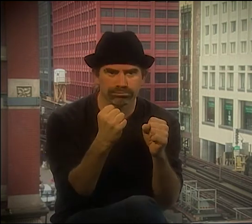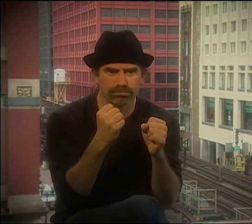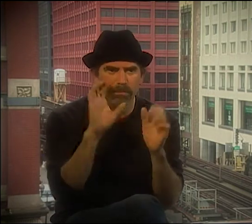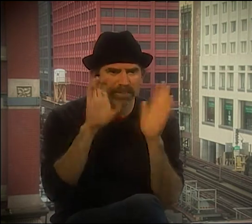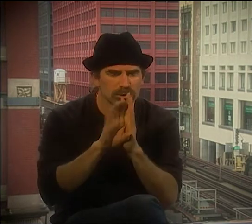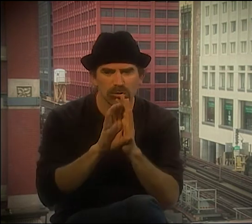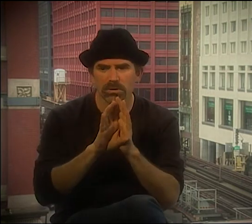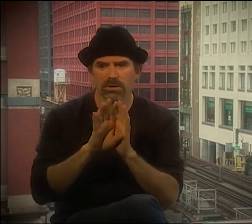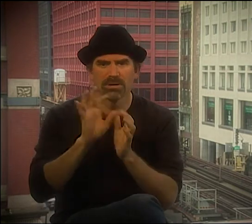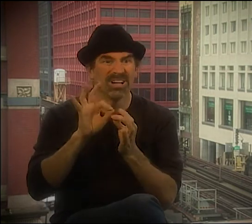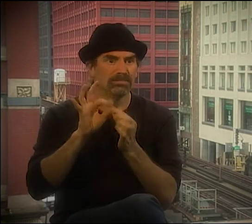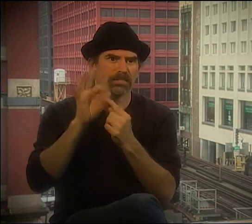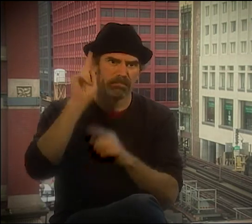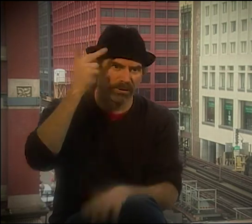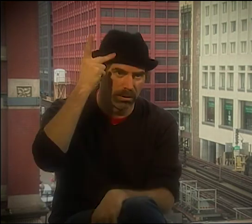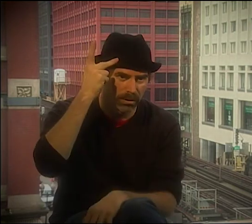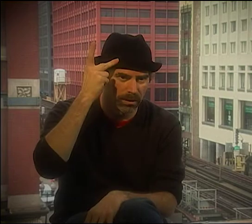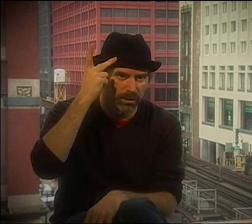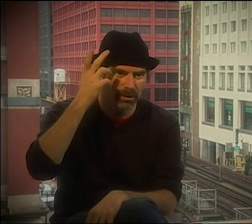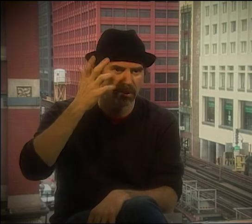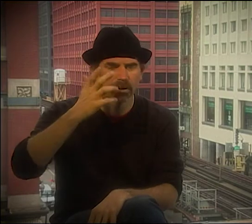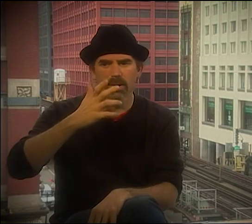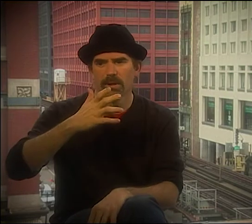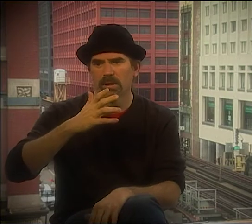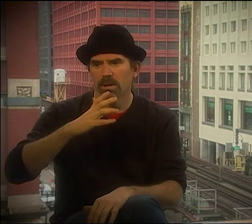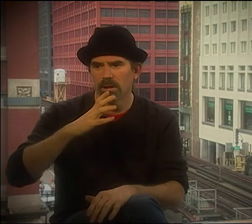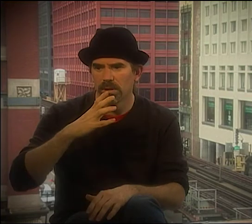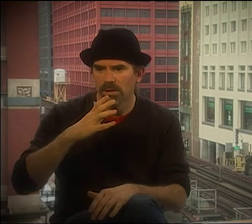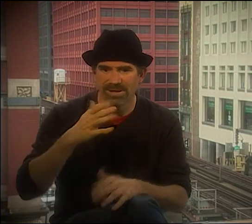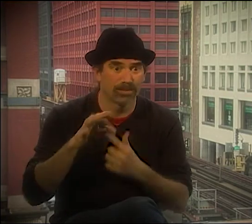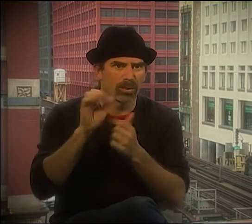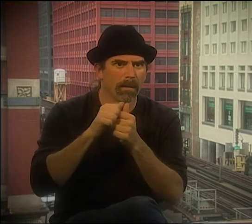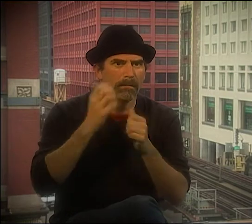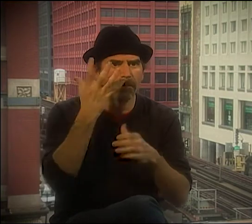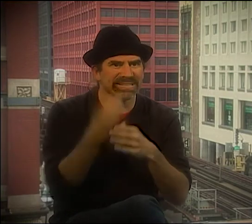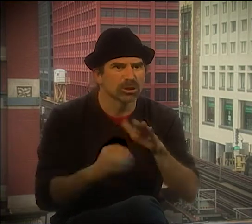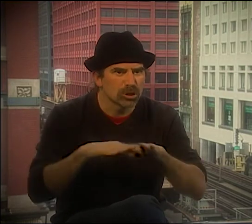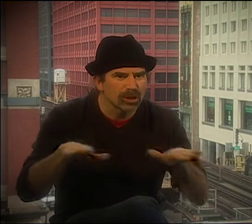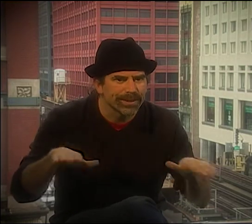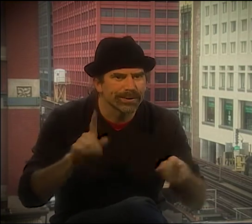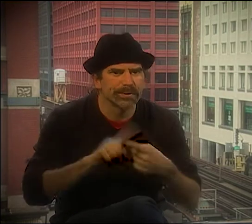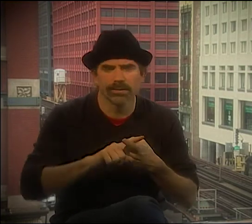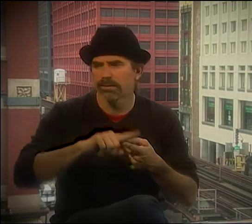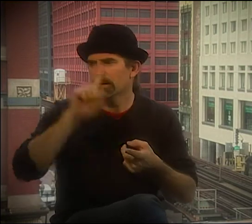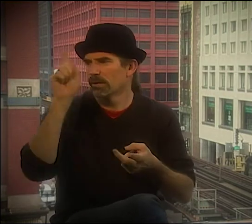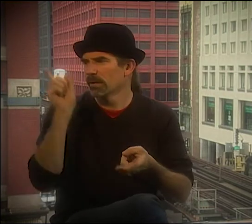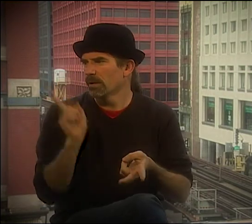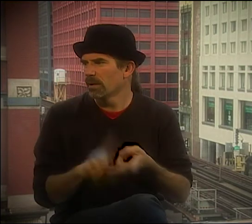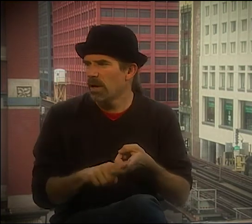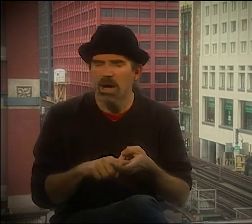WE CAME UP WITH THIS IDEA. AND WITH KENNY, IT BECAME MORE IMAGERY, BECAME MORE OF A PICTURE, AND THERE WAS ALSO